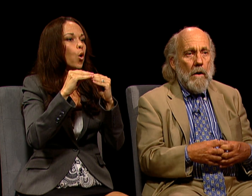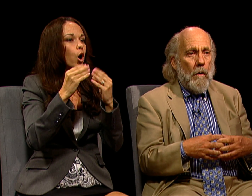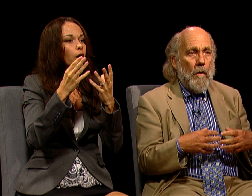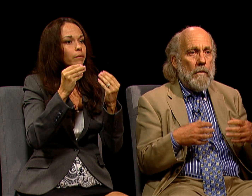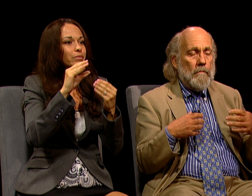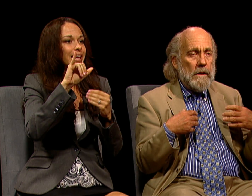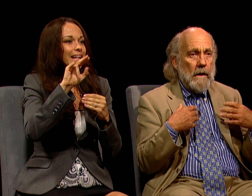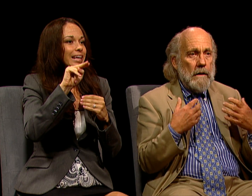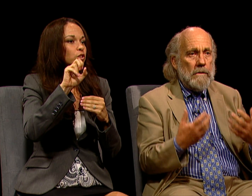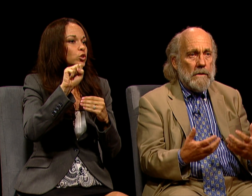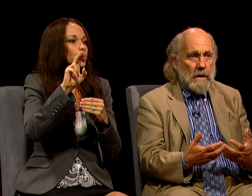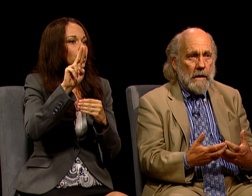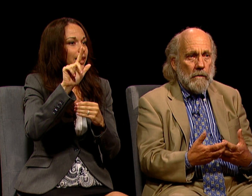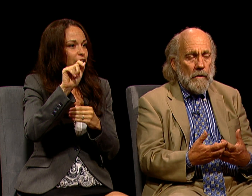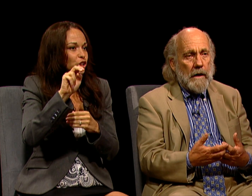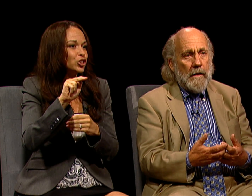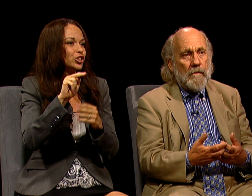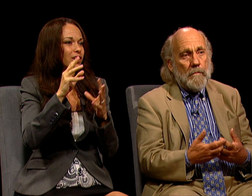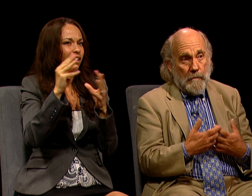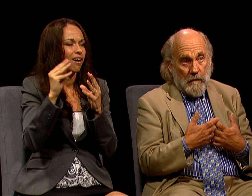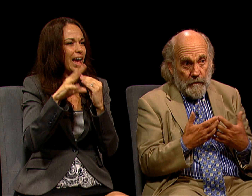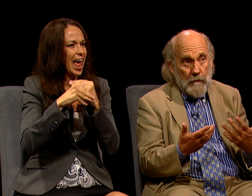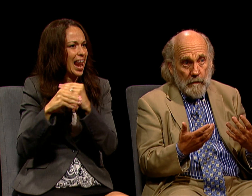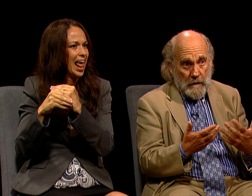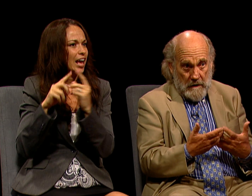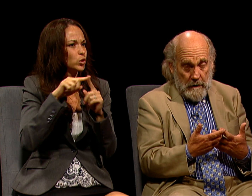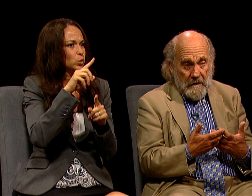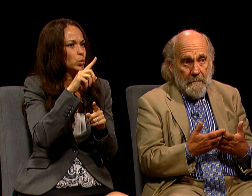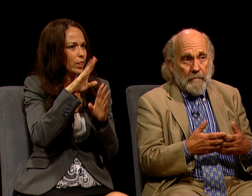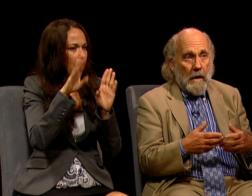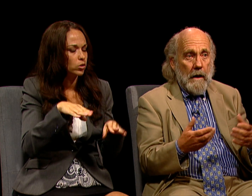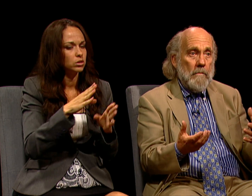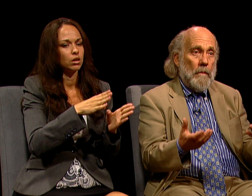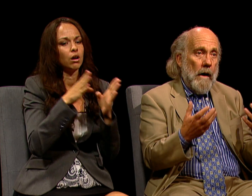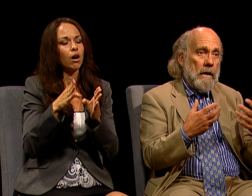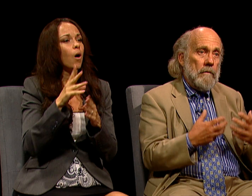OR BEGINNING TO TAKE A LOOK AT THE FOOD WE EAT AND BUYING LOCAL FOOD.